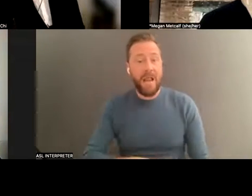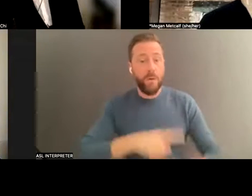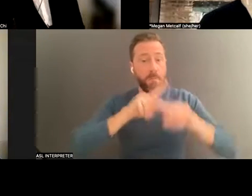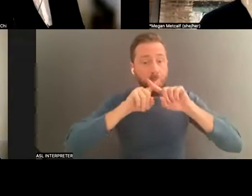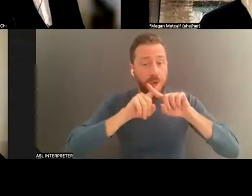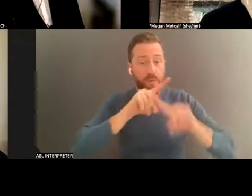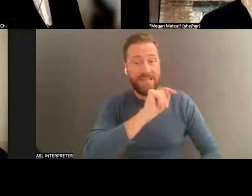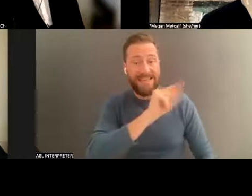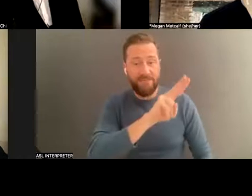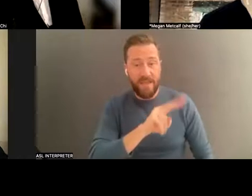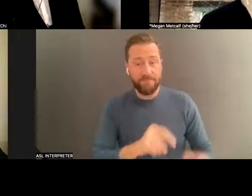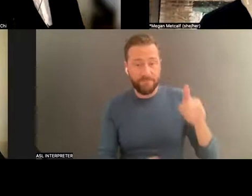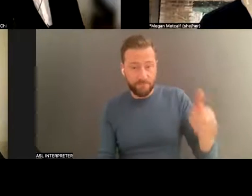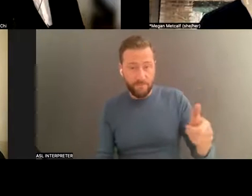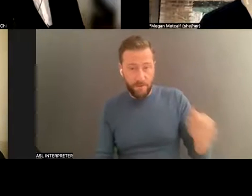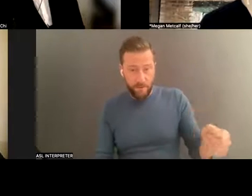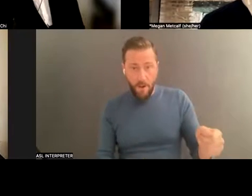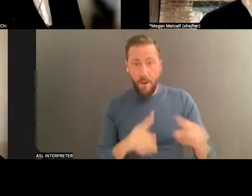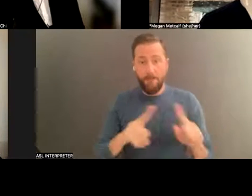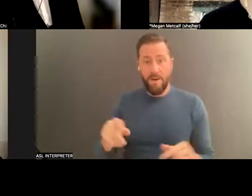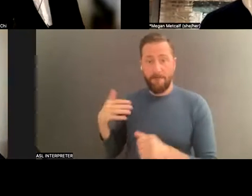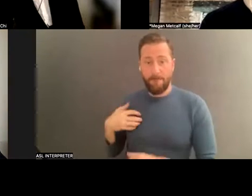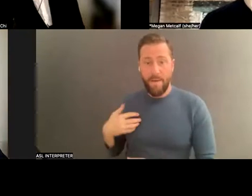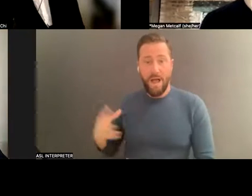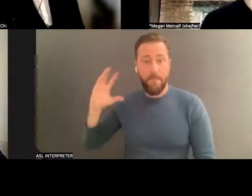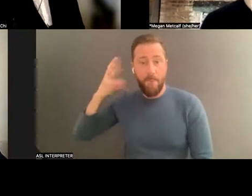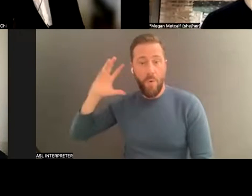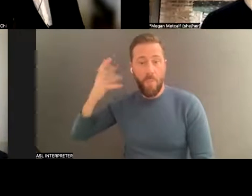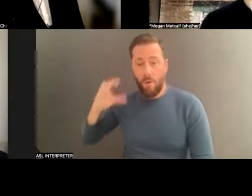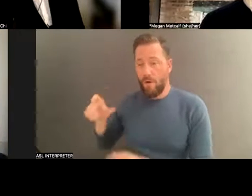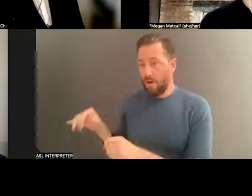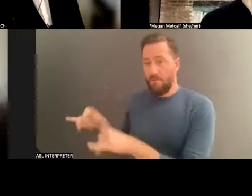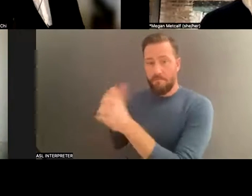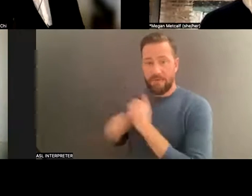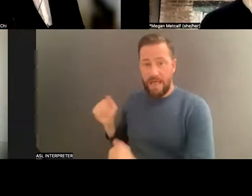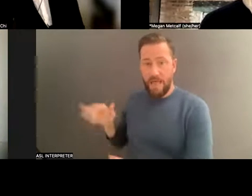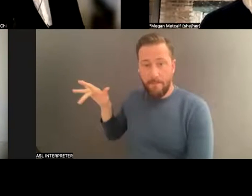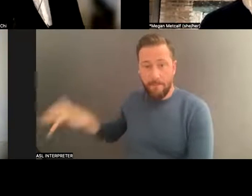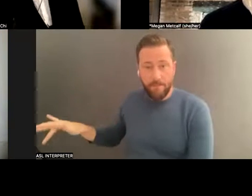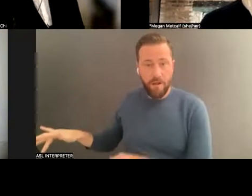would mute the TV and play my book backses and watch the dancer